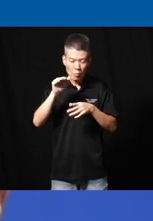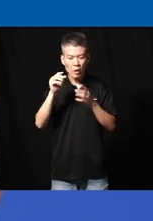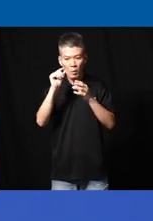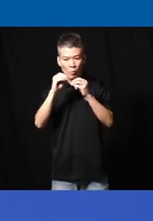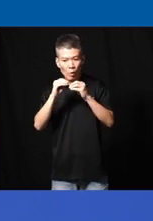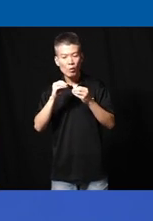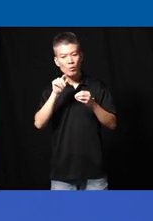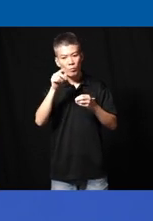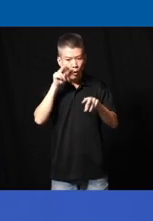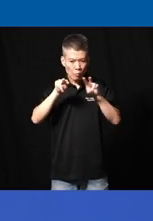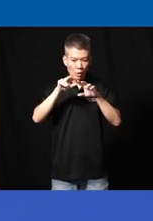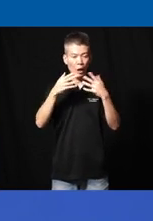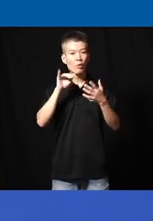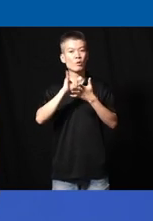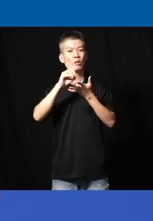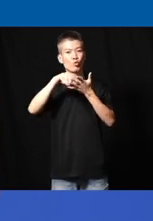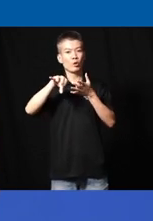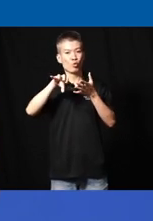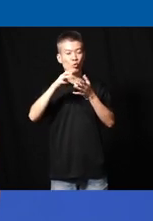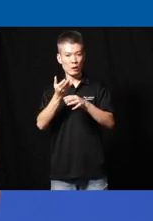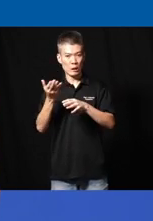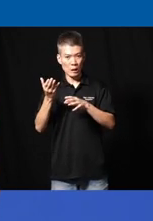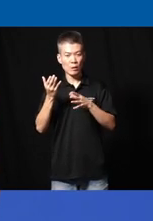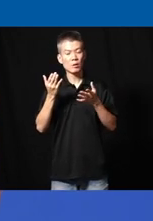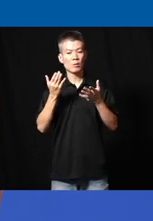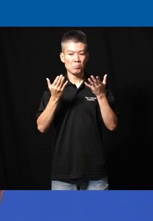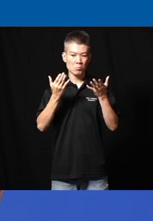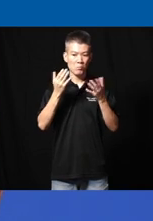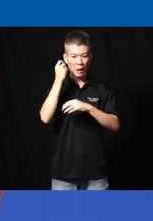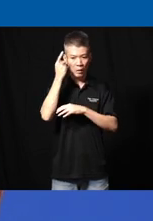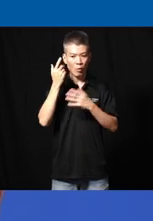might want to observe how how the student does things we might want to understand what sort of